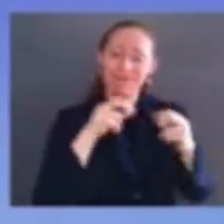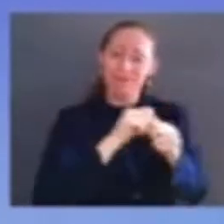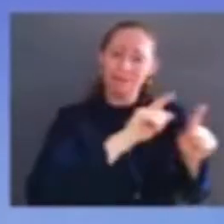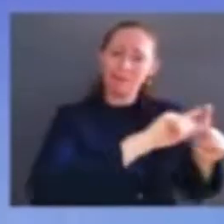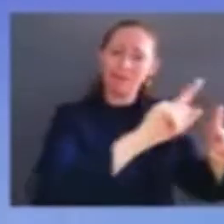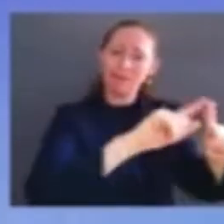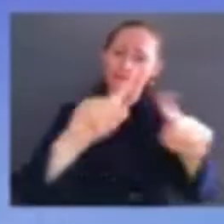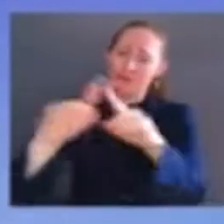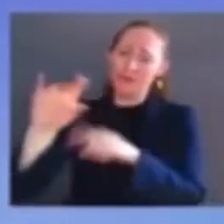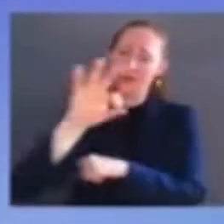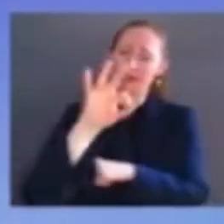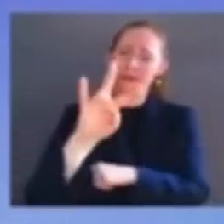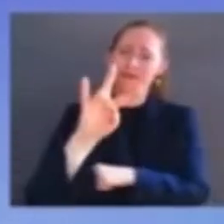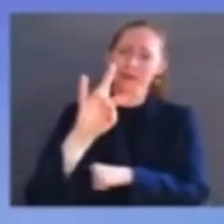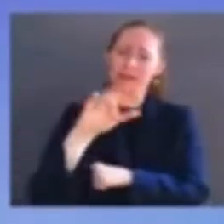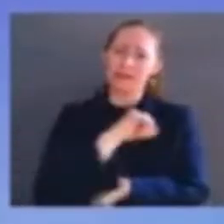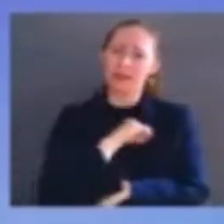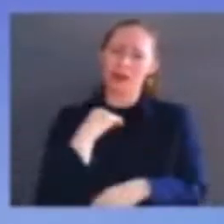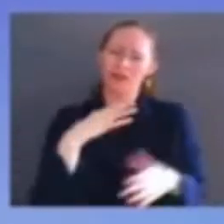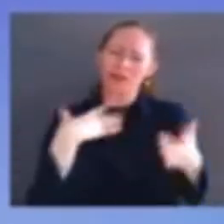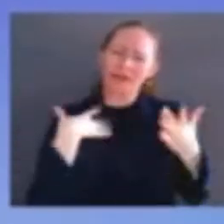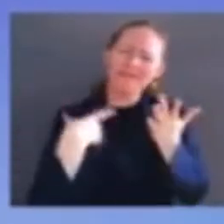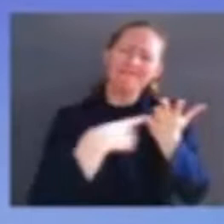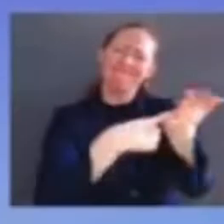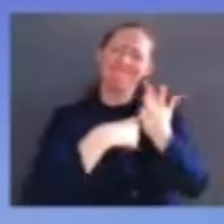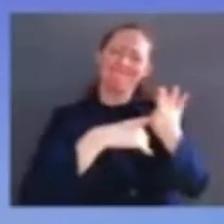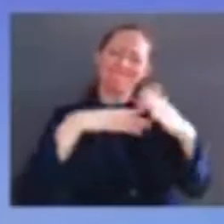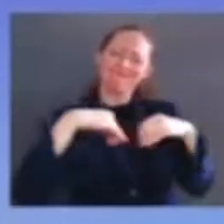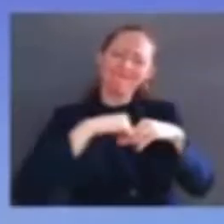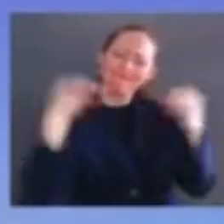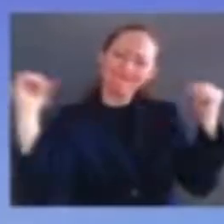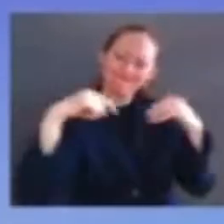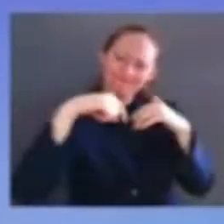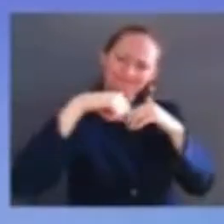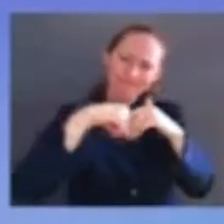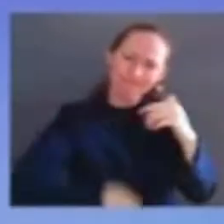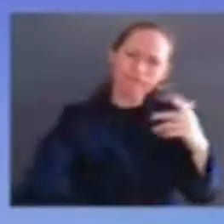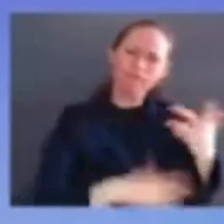my approach to judging and about the role of judges in the constitutional system we